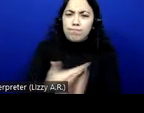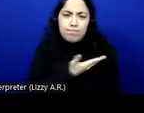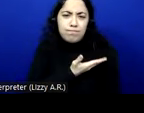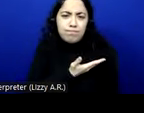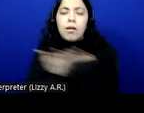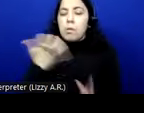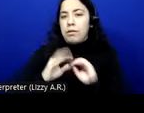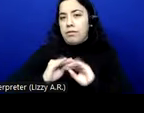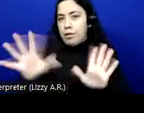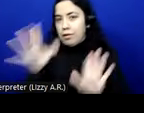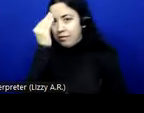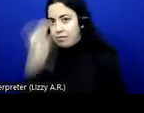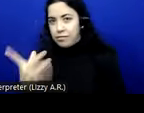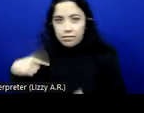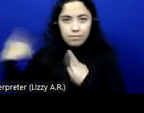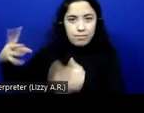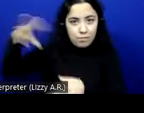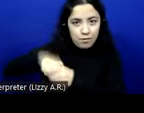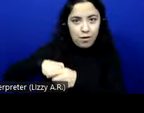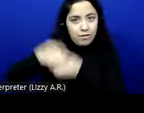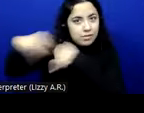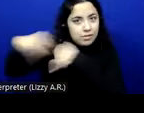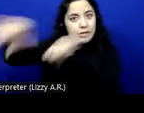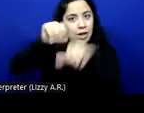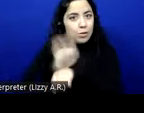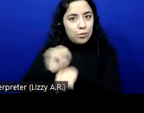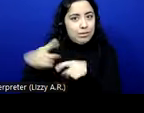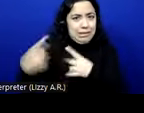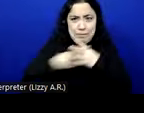I've been involved in the work of the standards since the very beginning of the technical work.